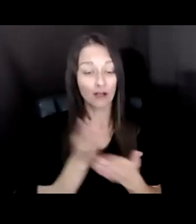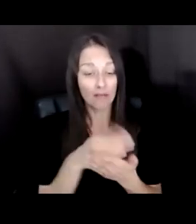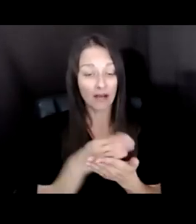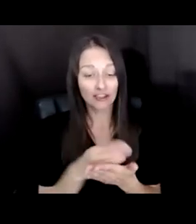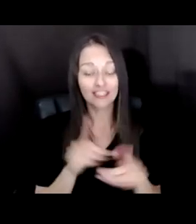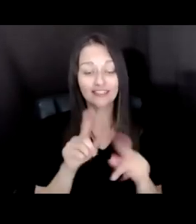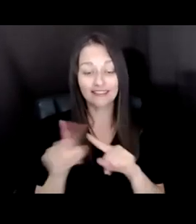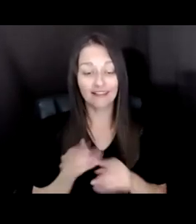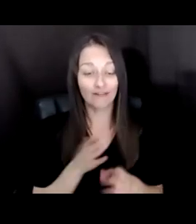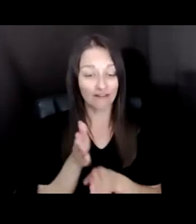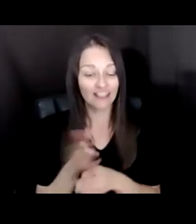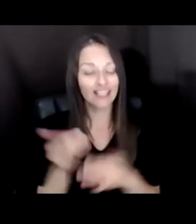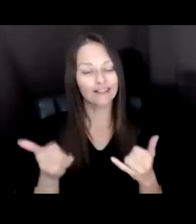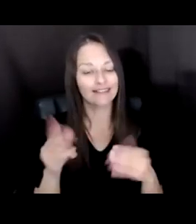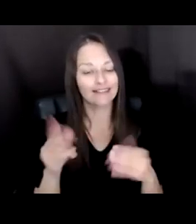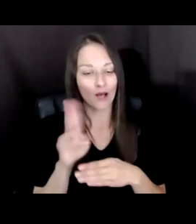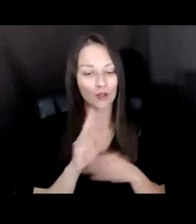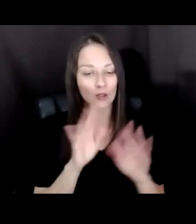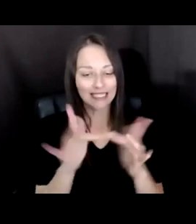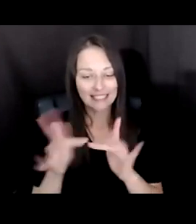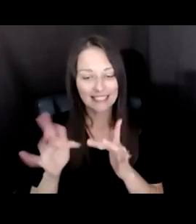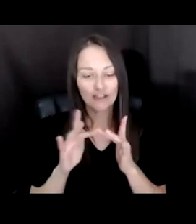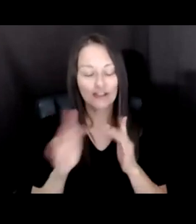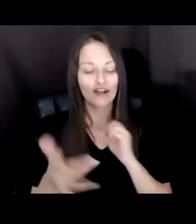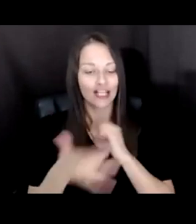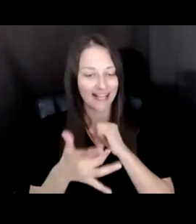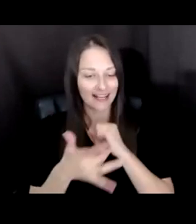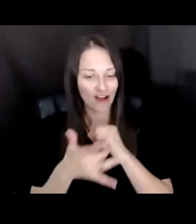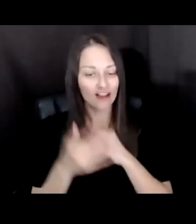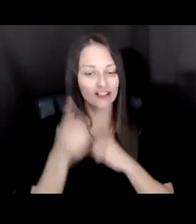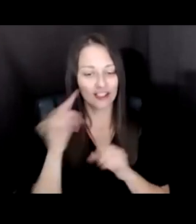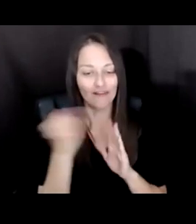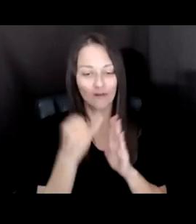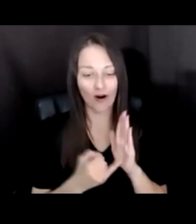AND VIRTUAL TECHNOLOGIES AND SPACES AND NOW IT SEEMED RIGHT TO HEAR FROM ARTISTS WHO HAVE